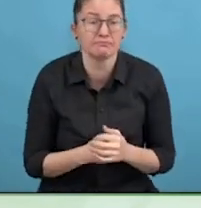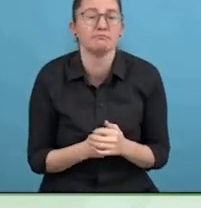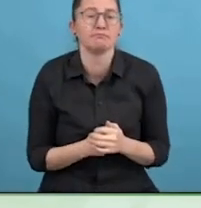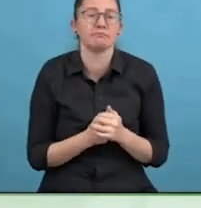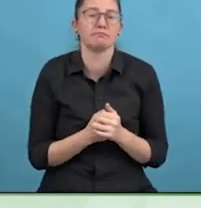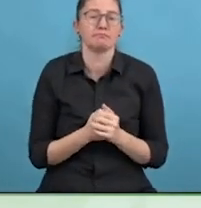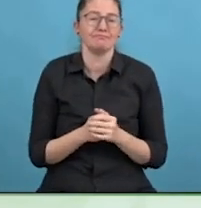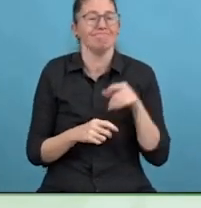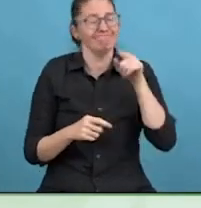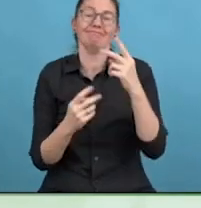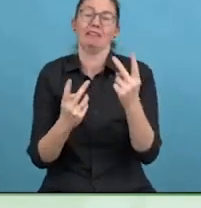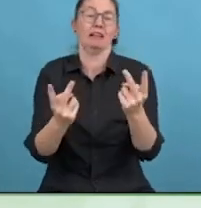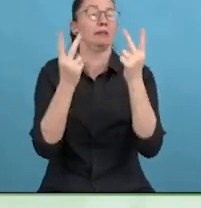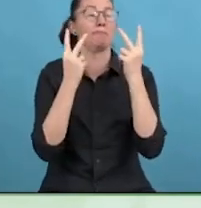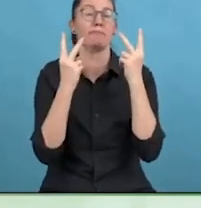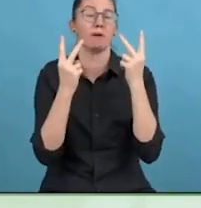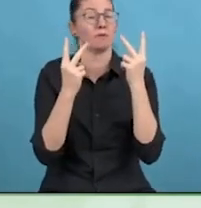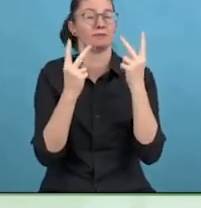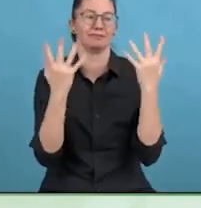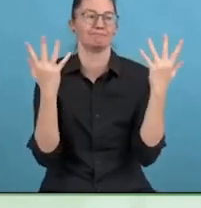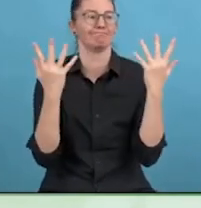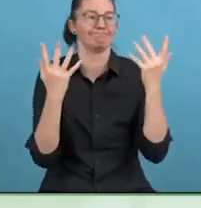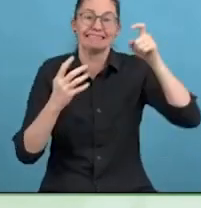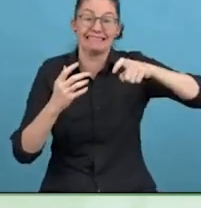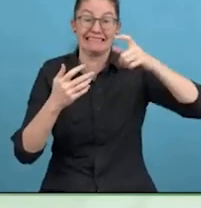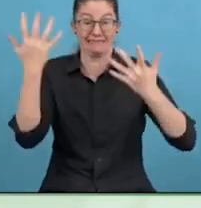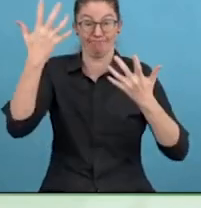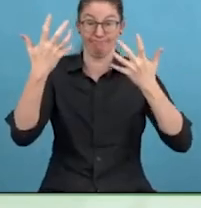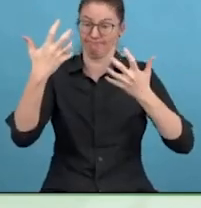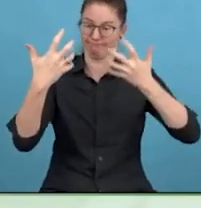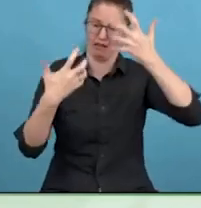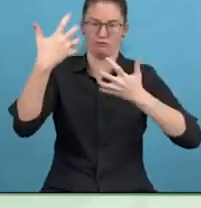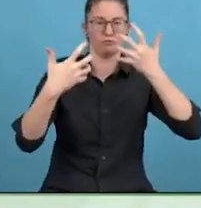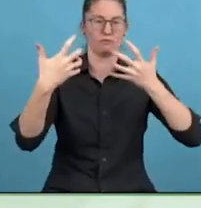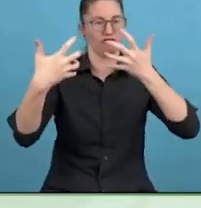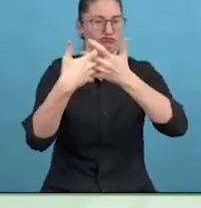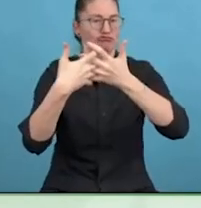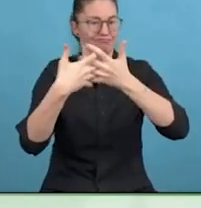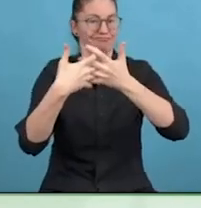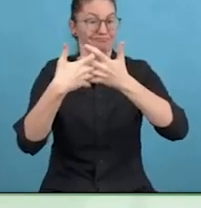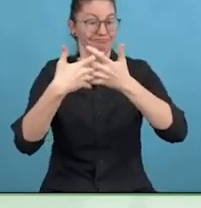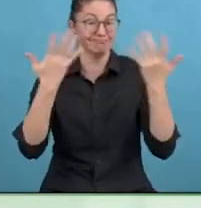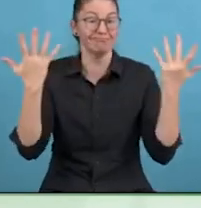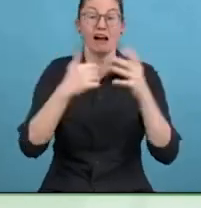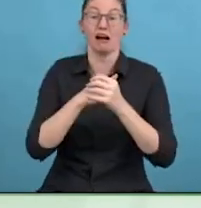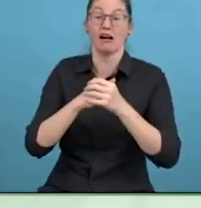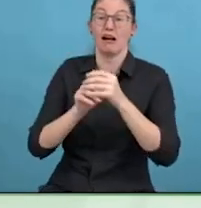people aware, not just people themselves, the medical establishment, the NGOs.